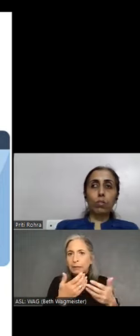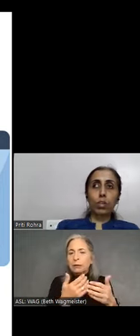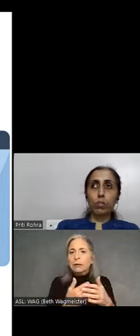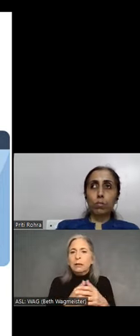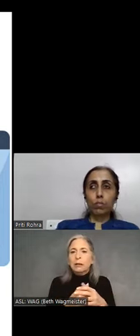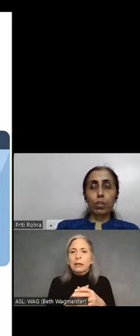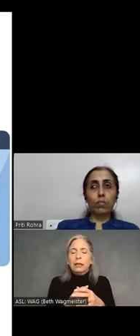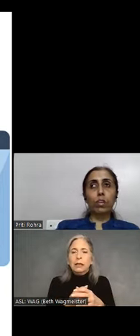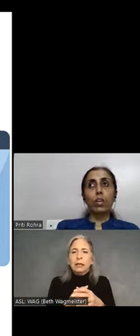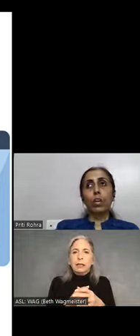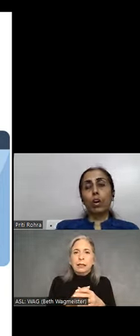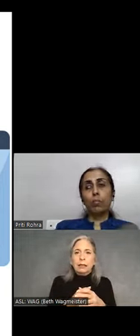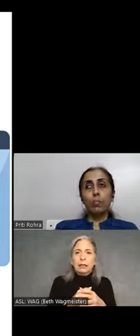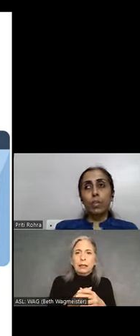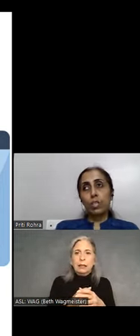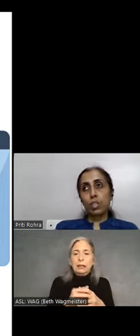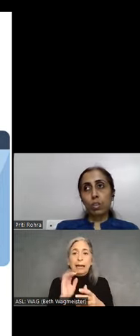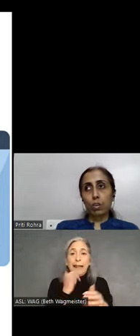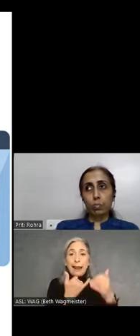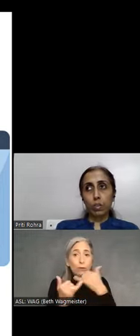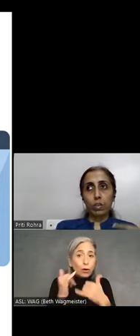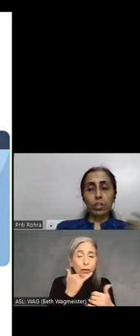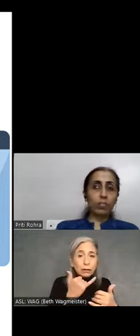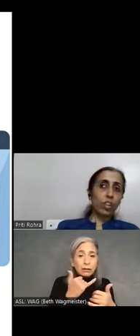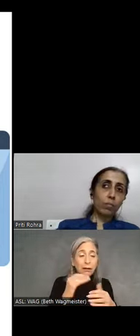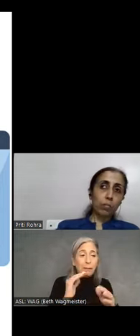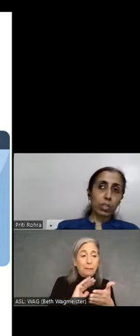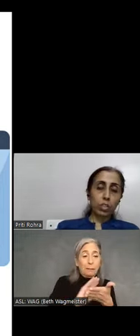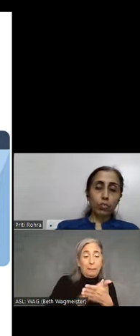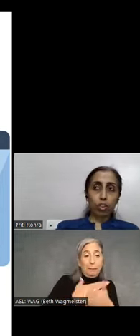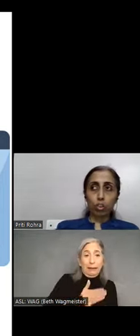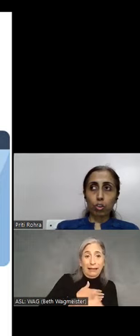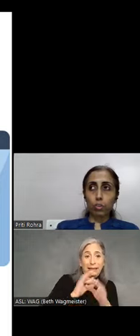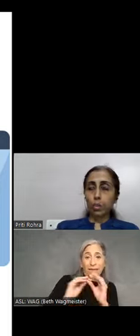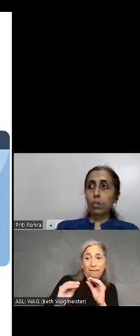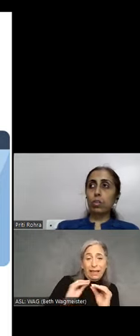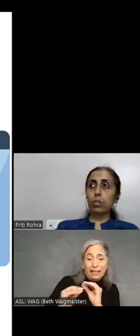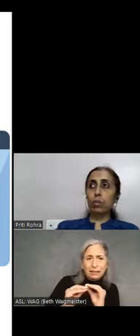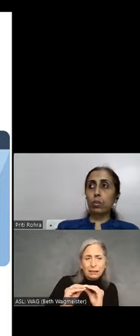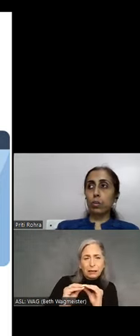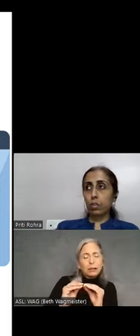continue. You give a common message at the top. A feedback message for sure. But it disappears